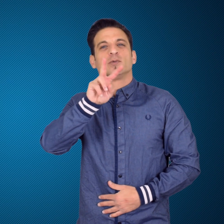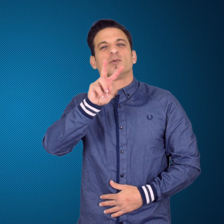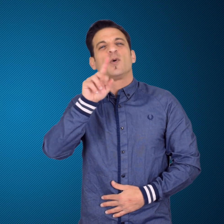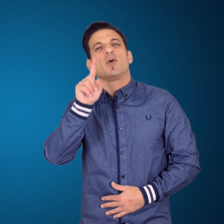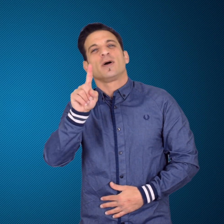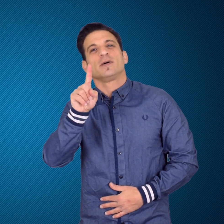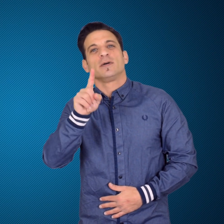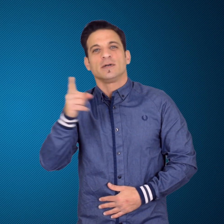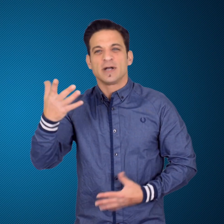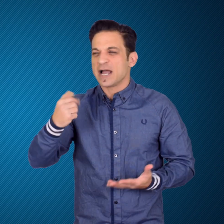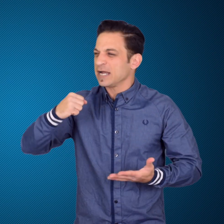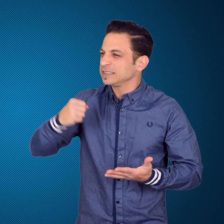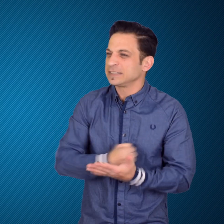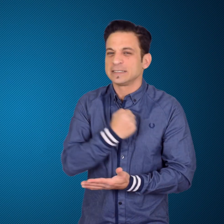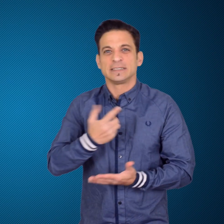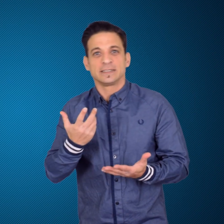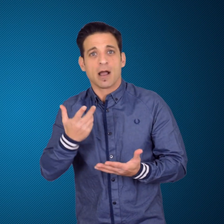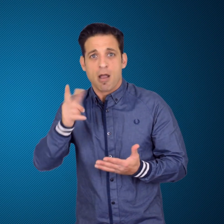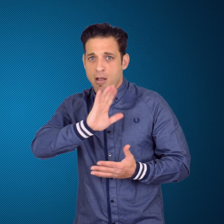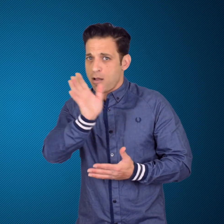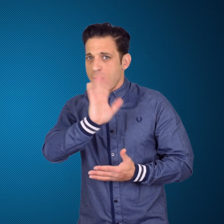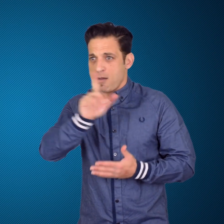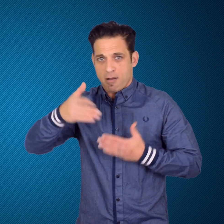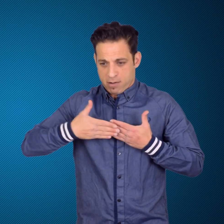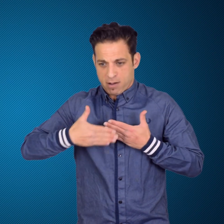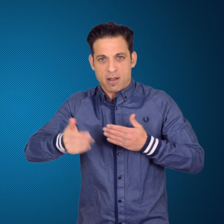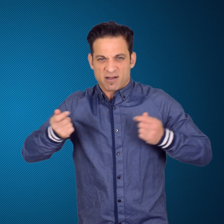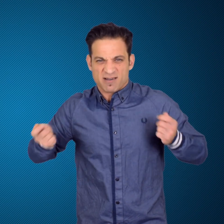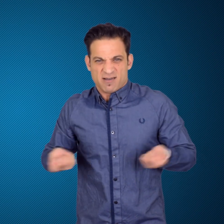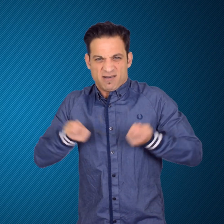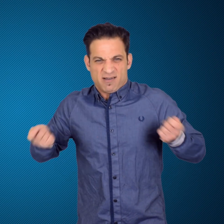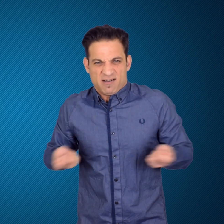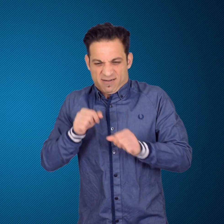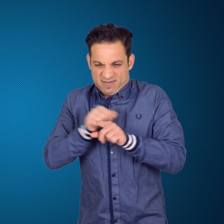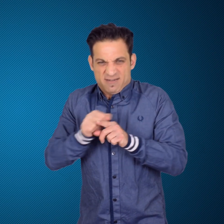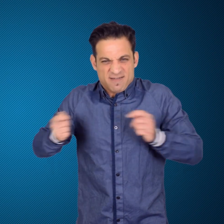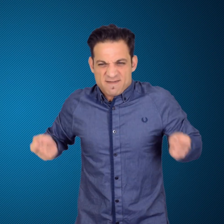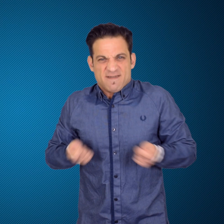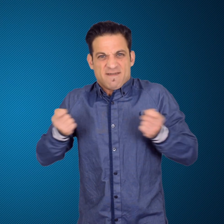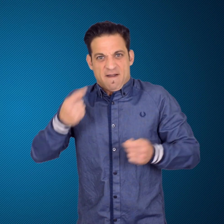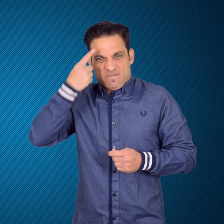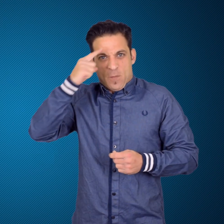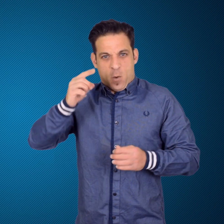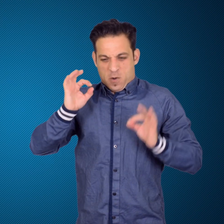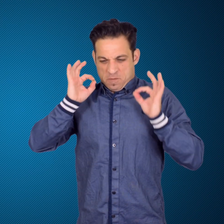to perfect her game. She has made appearances in the 2020